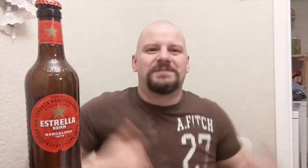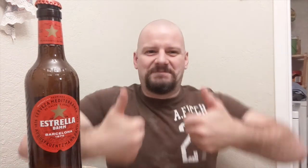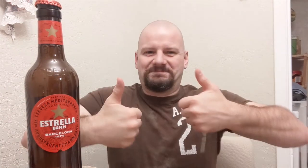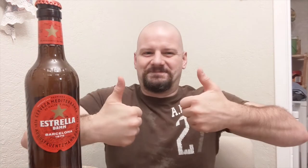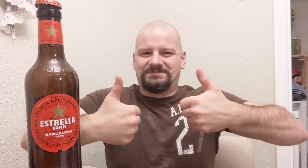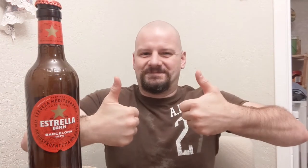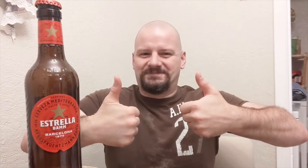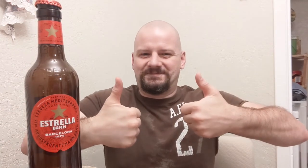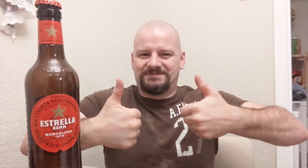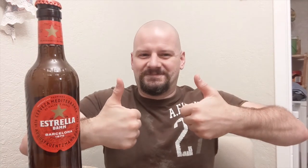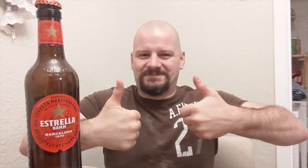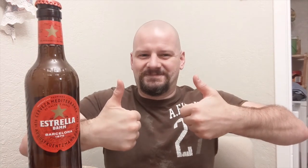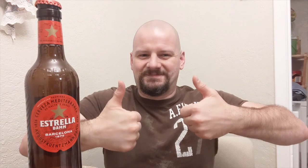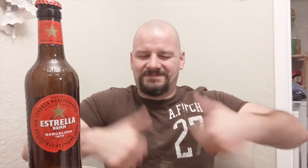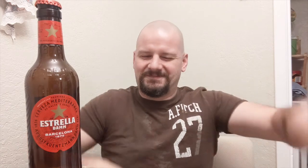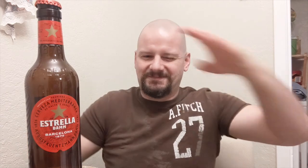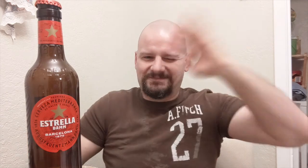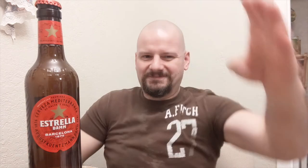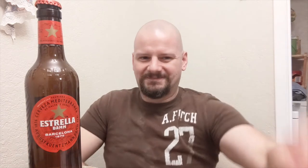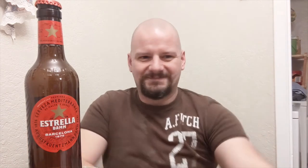Allright, cheers.